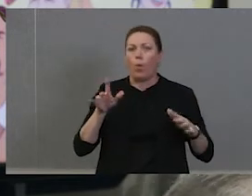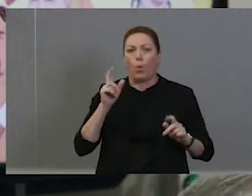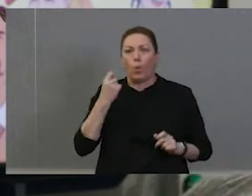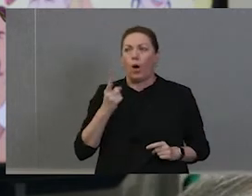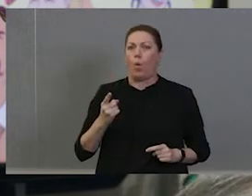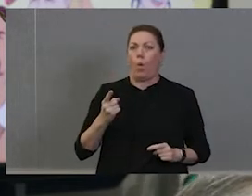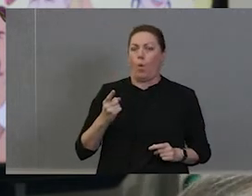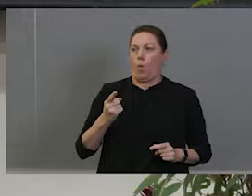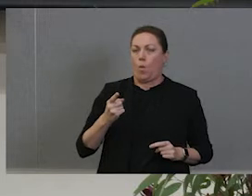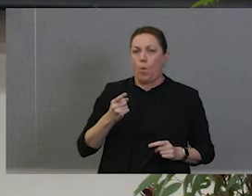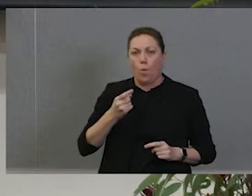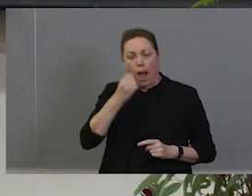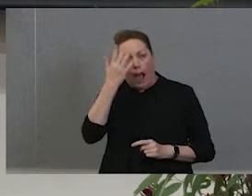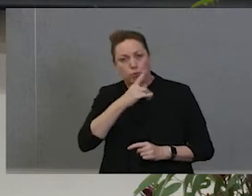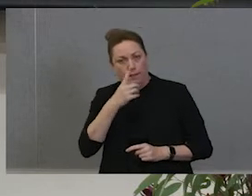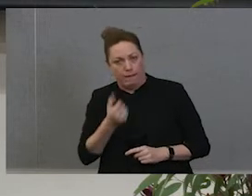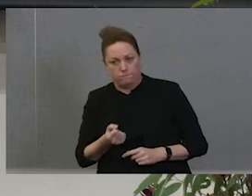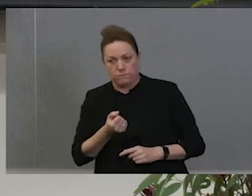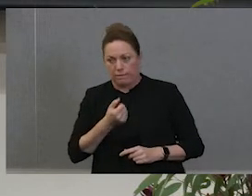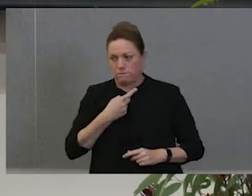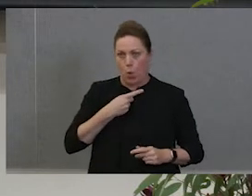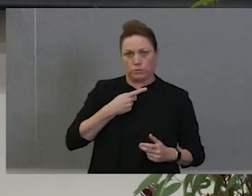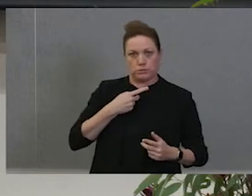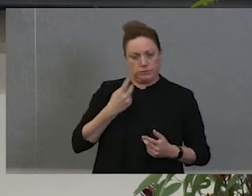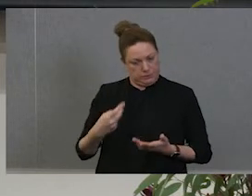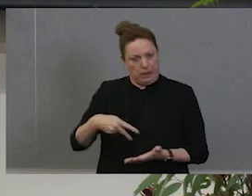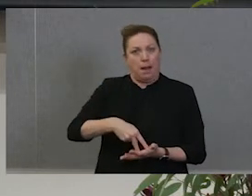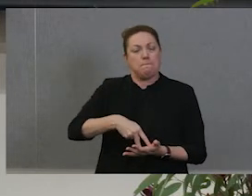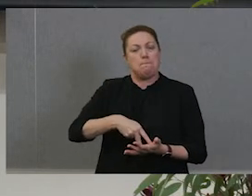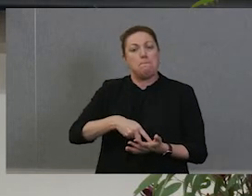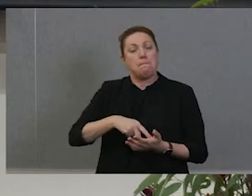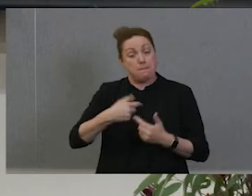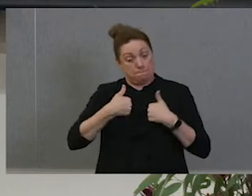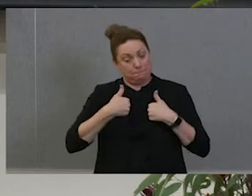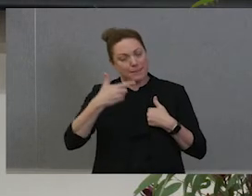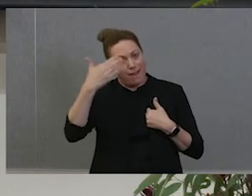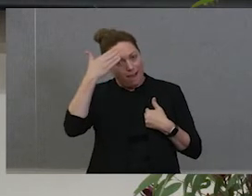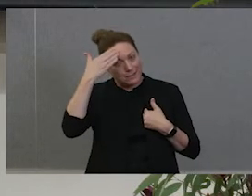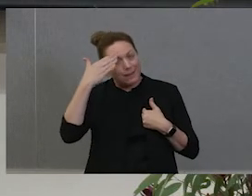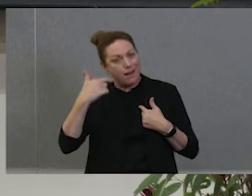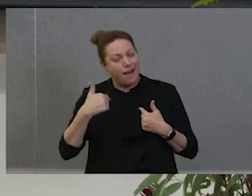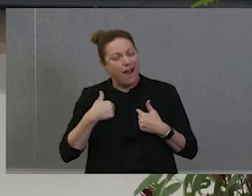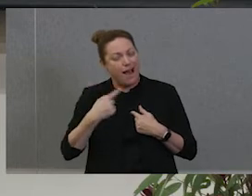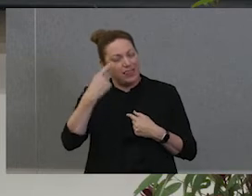came but to me as an Elder now, thinking back at that time from